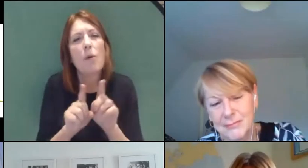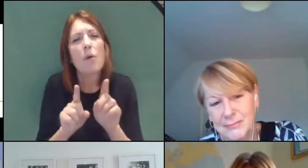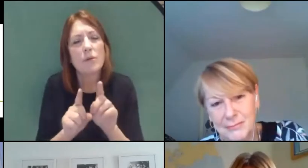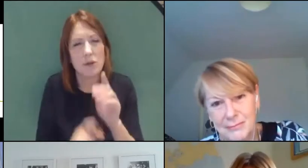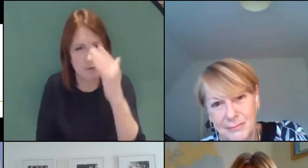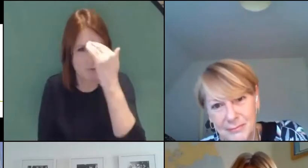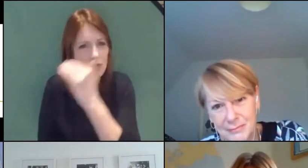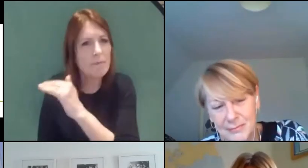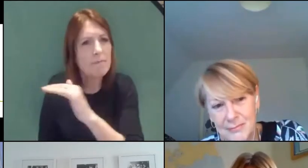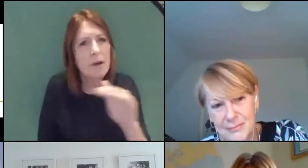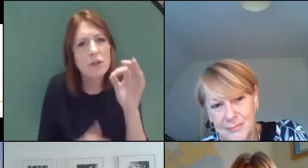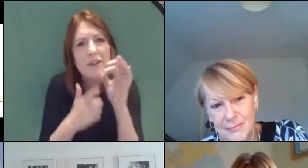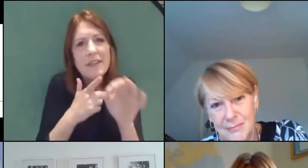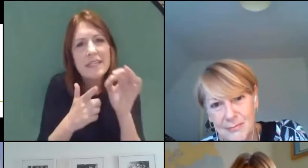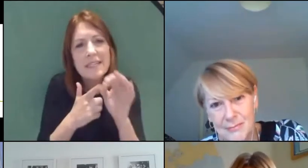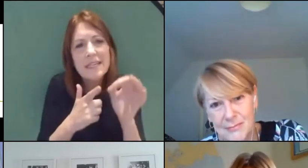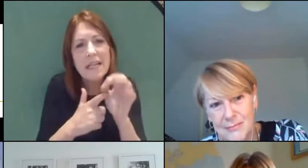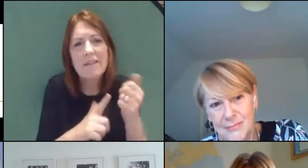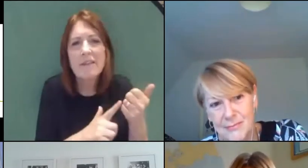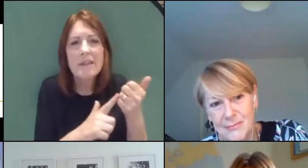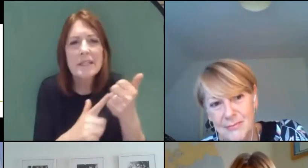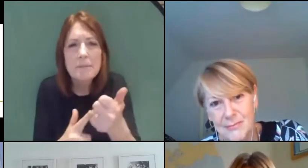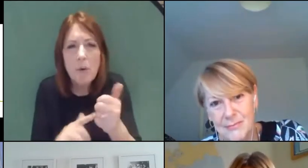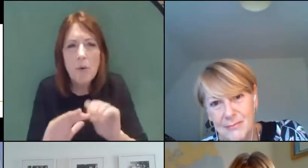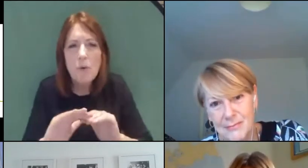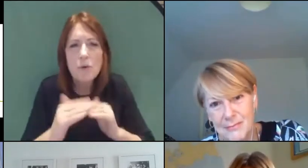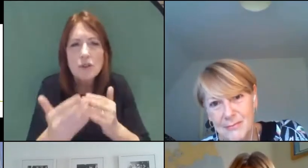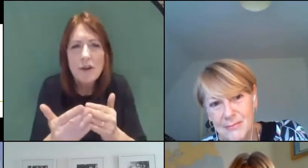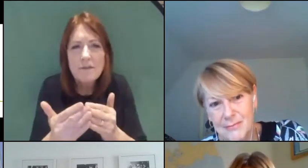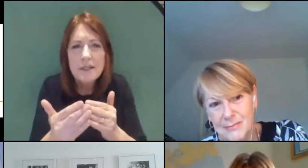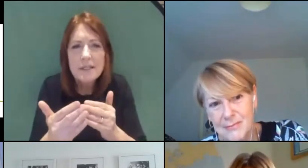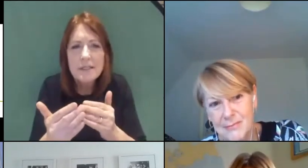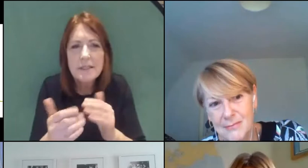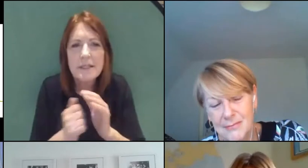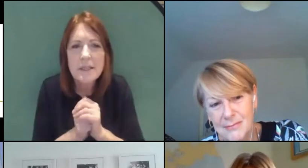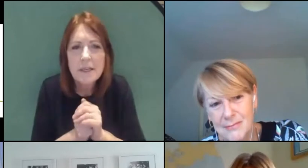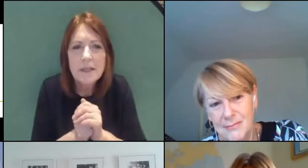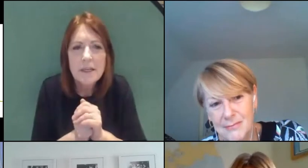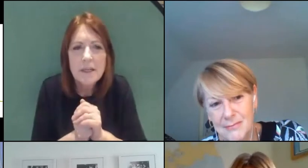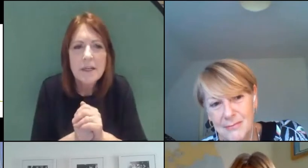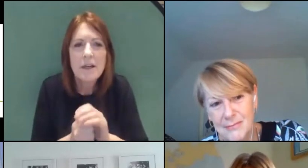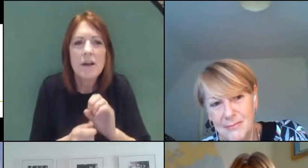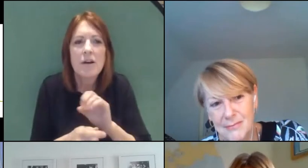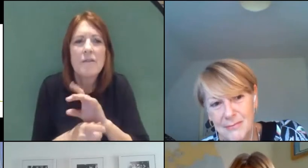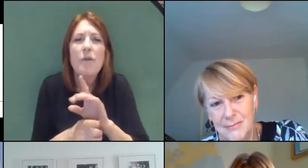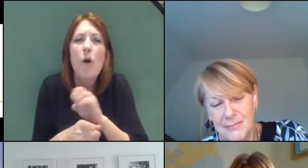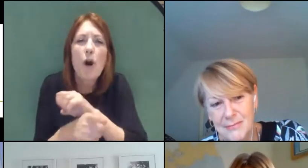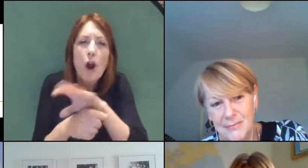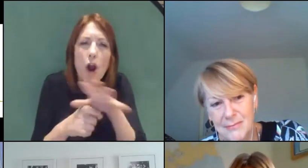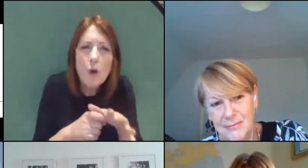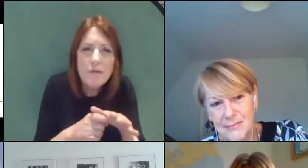that the details of the support services and the links to reliable COVID-19 information sources can